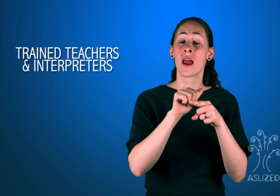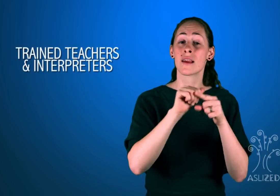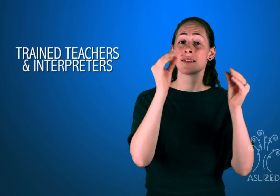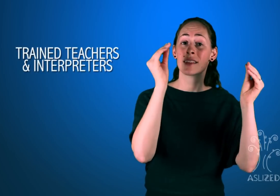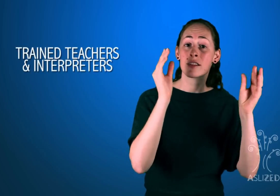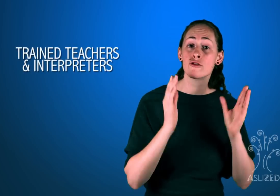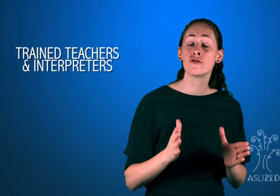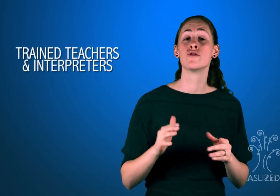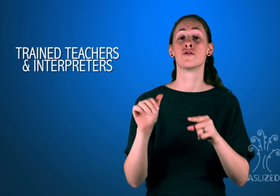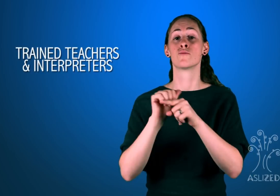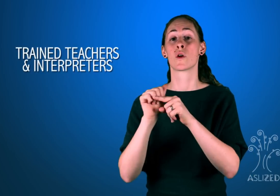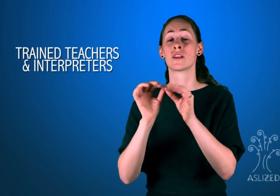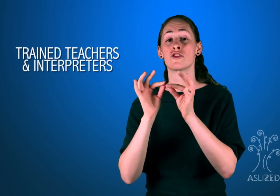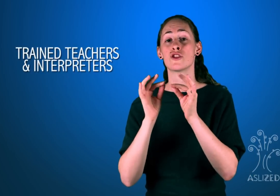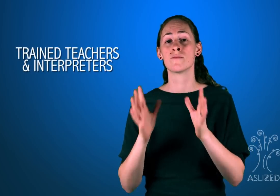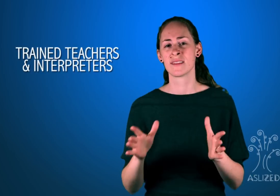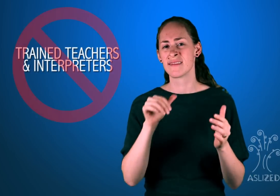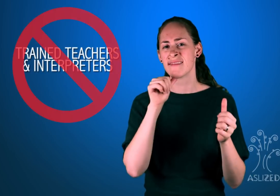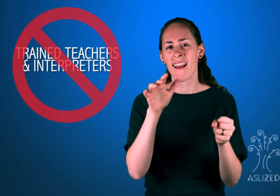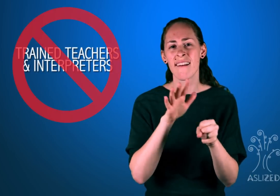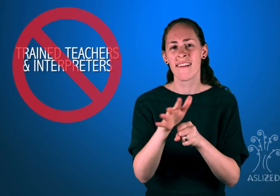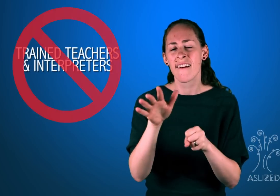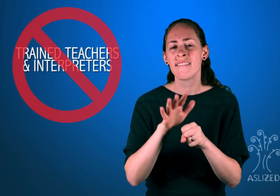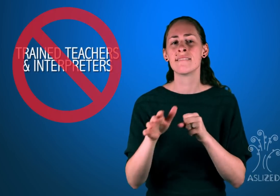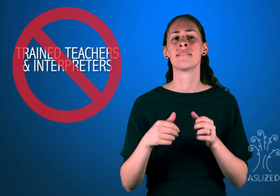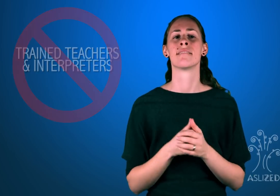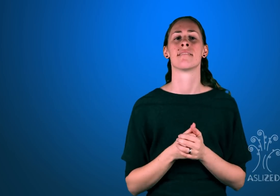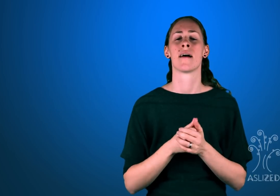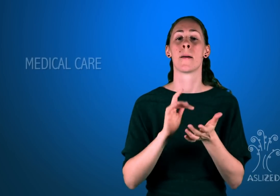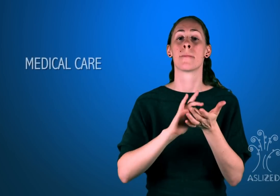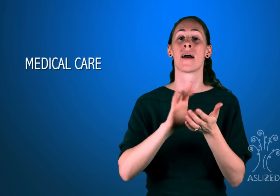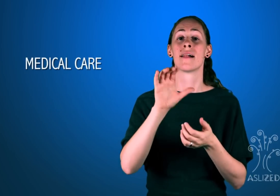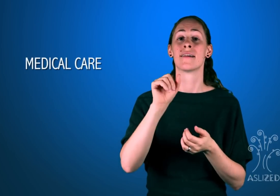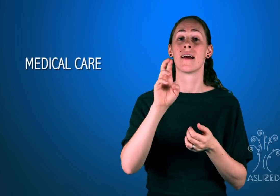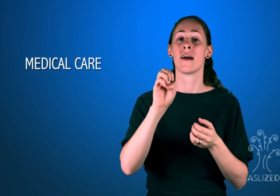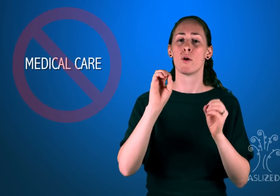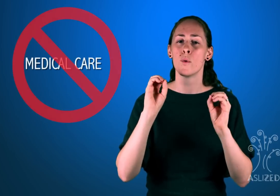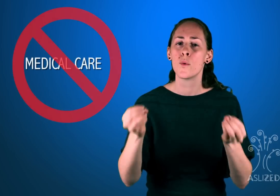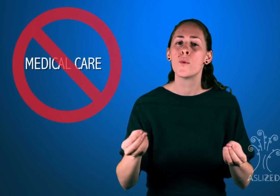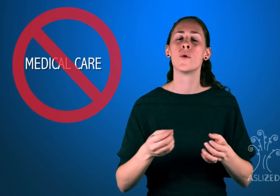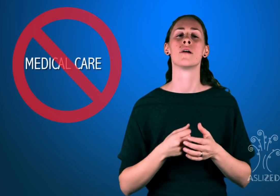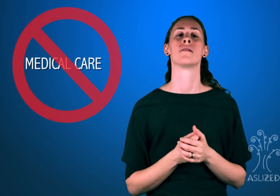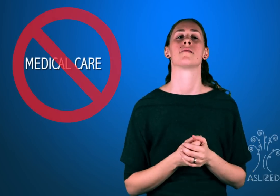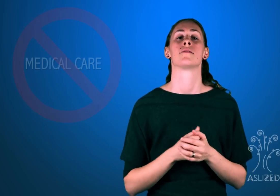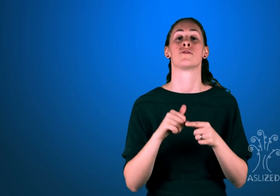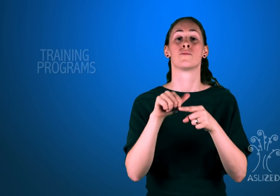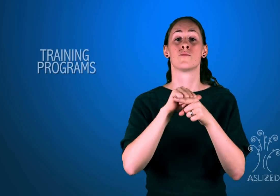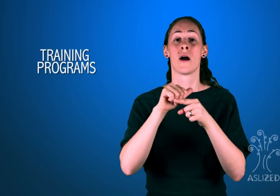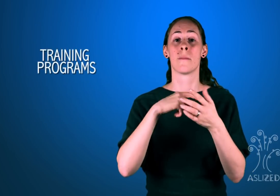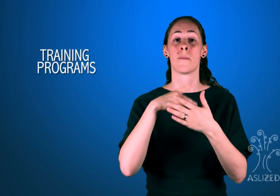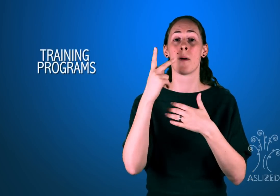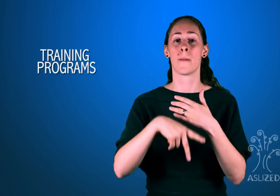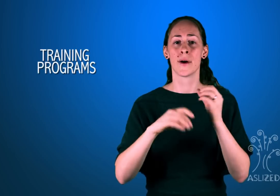training for teachers and interpreters. There is not medical care available. There are no training programs